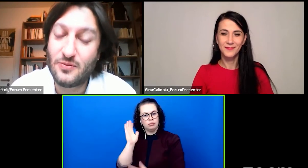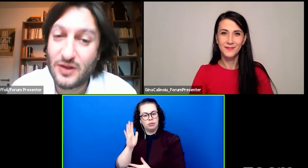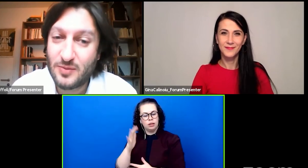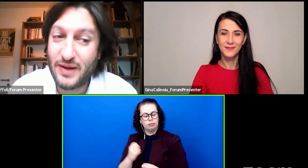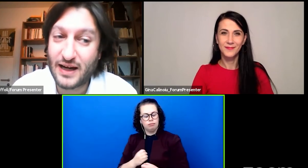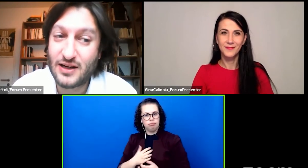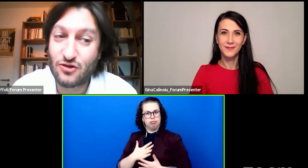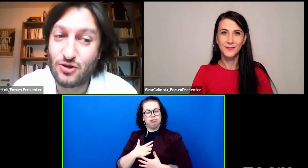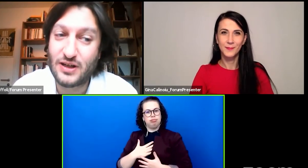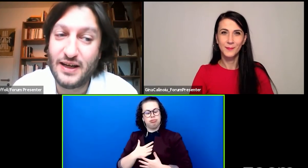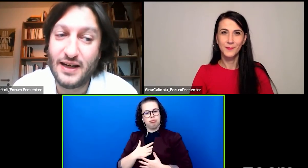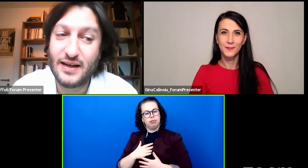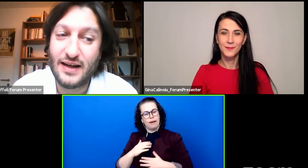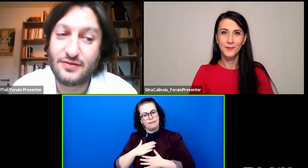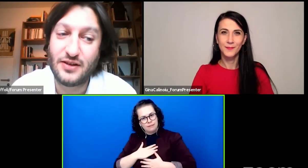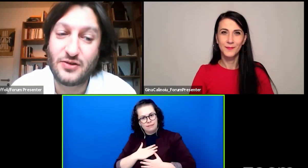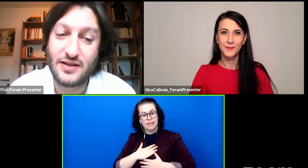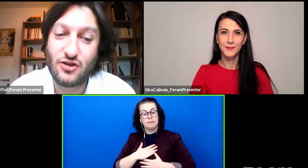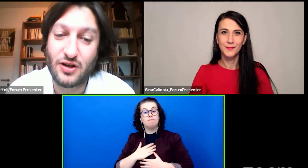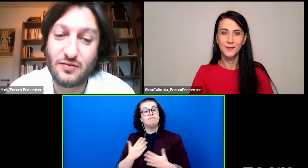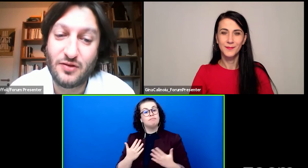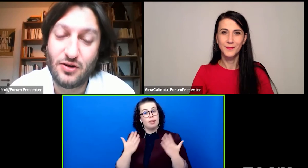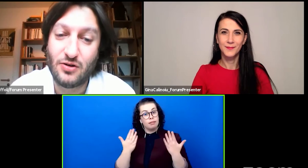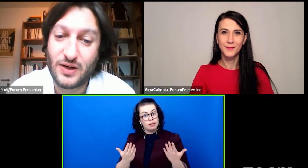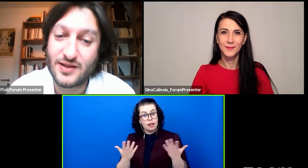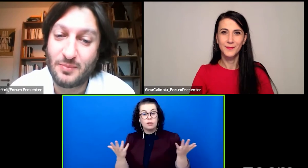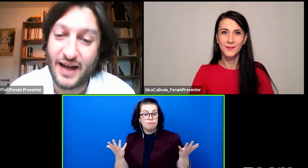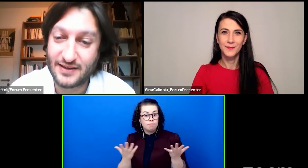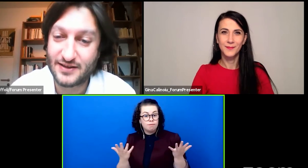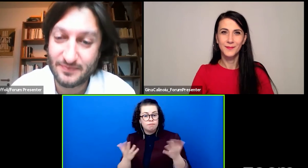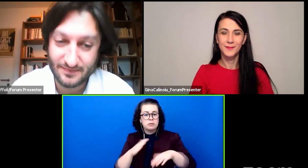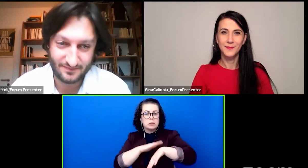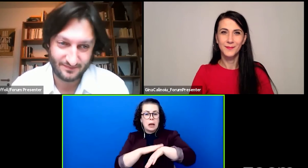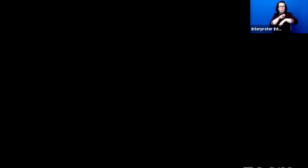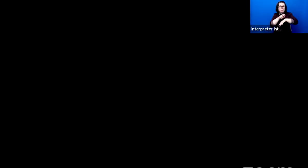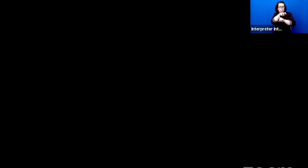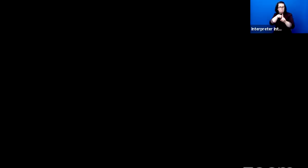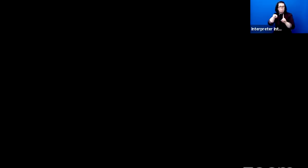We'll be back shortly after transition for what's up next.